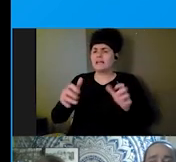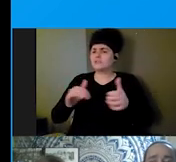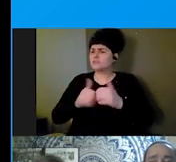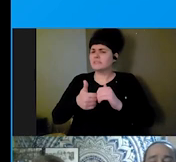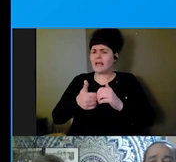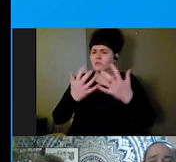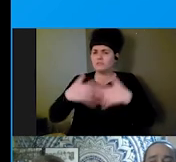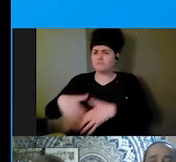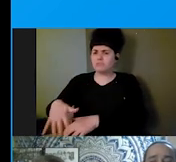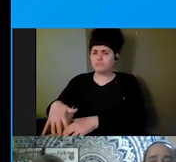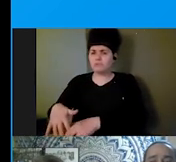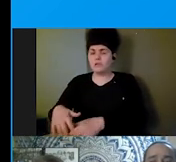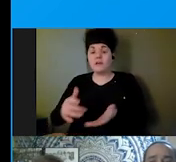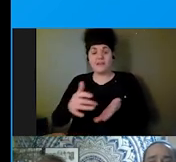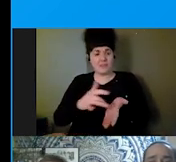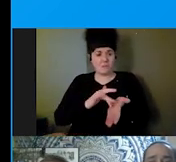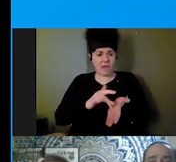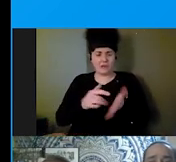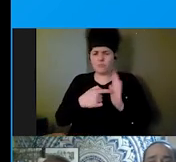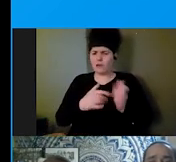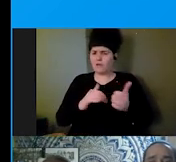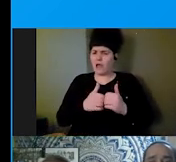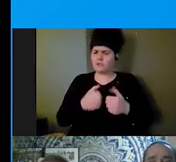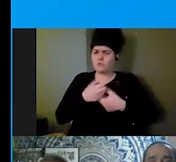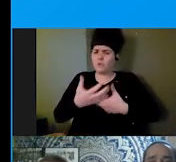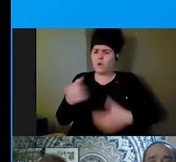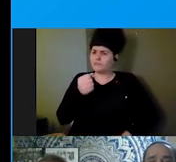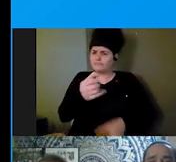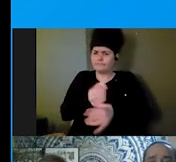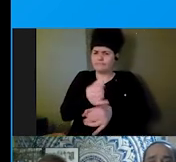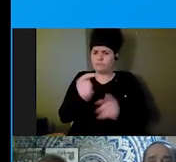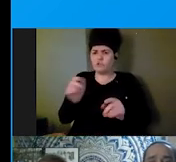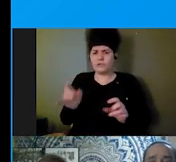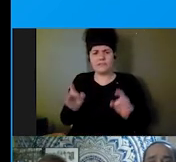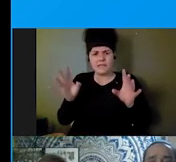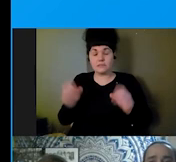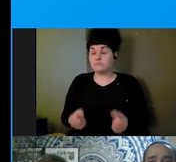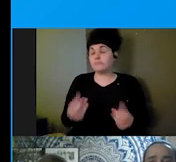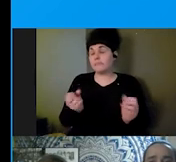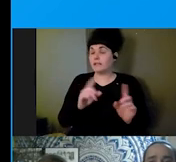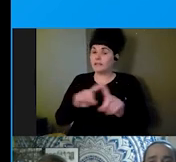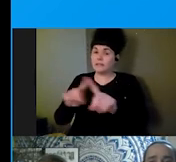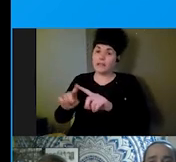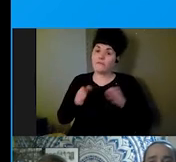disasters is in a number of ways. First, you know, people with disabilities are separate